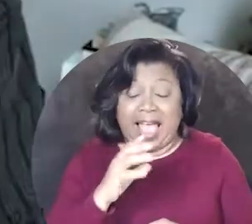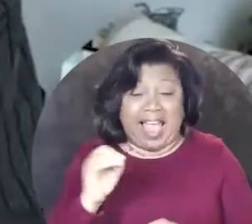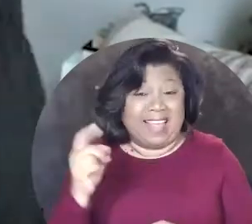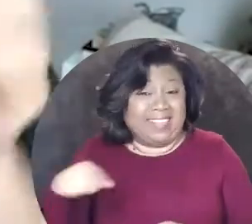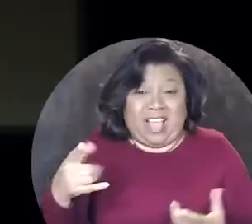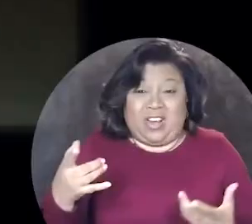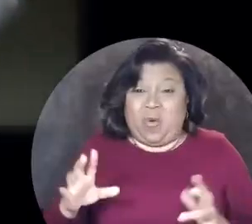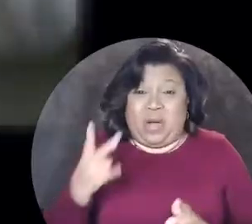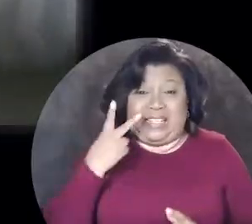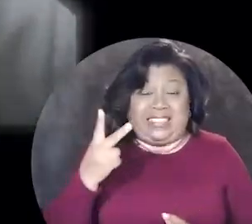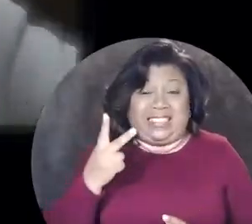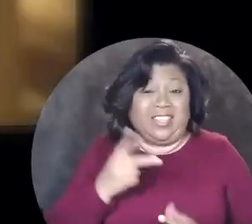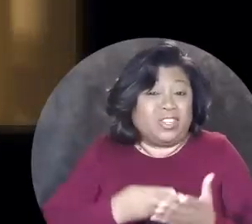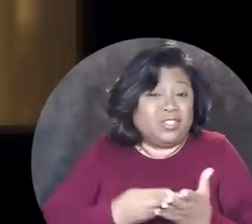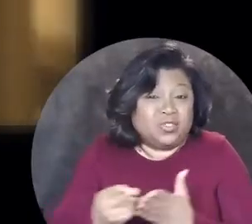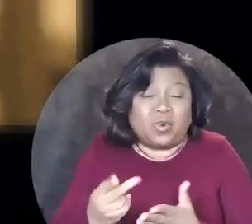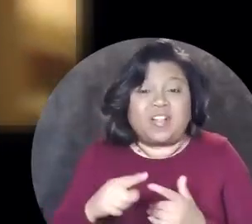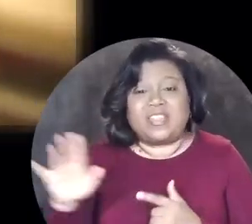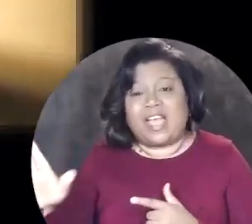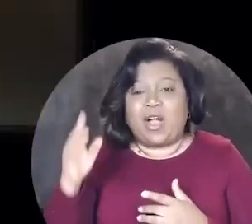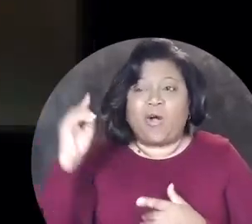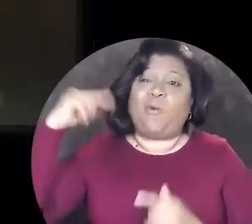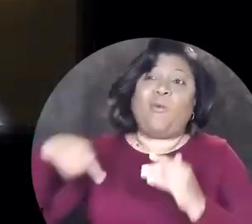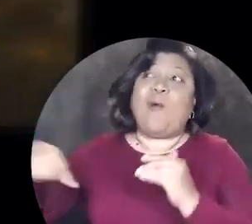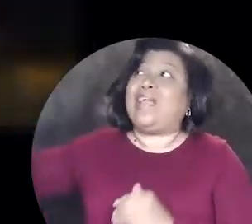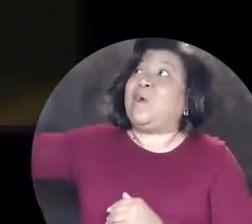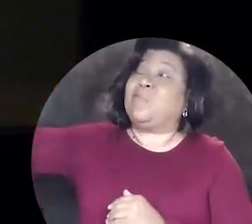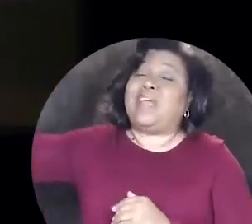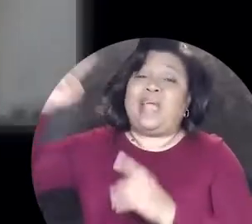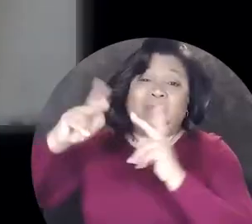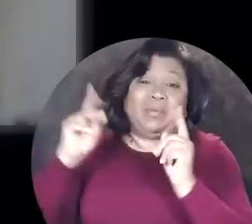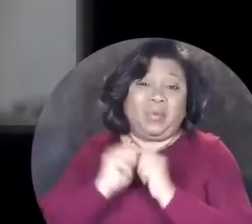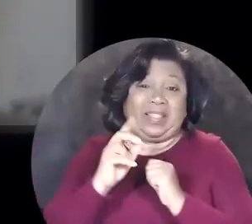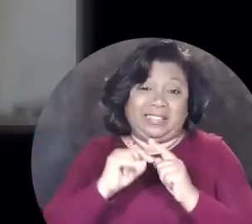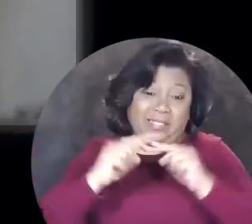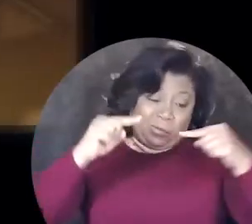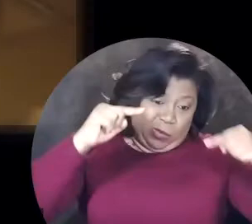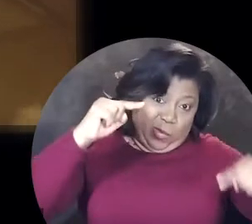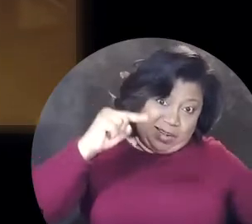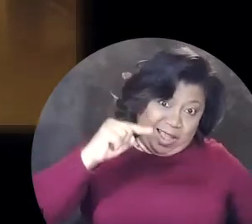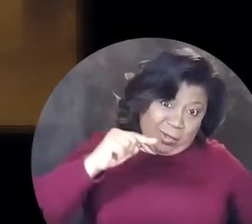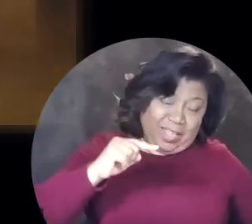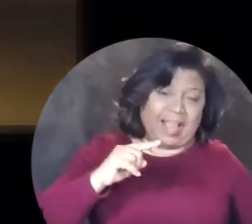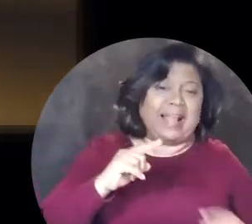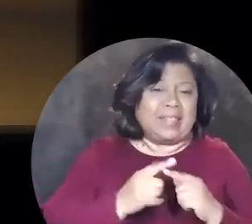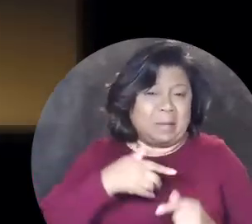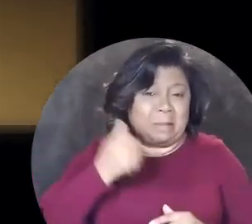and they don't want to see the truth, they're way up there, and then people with disabilities are way down here